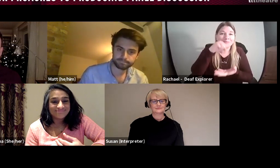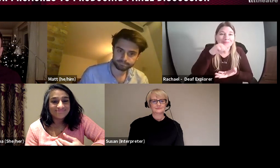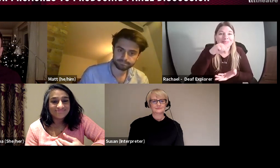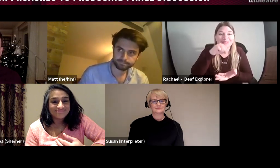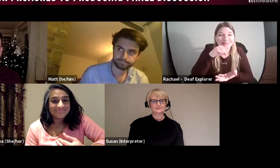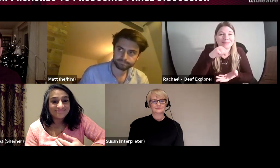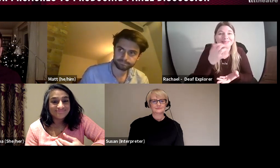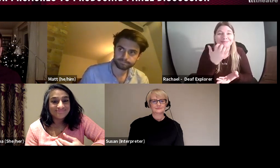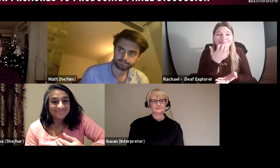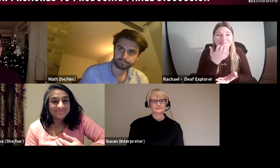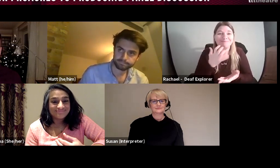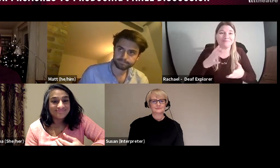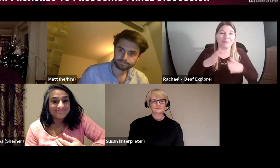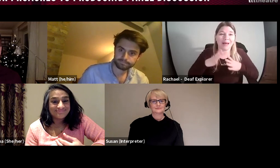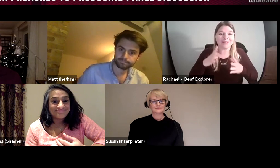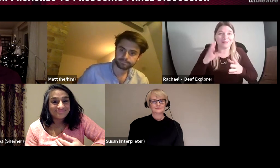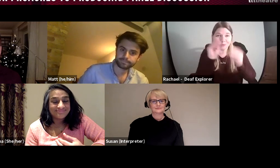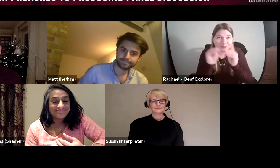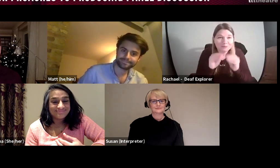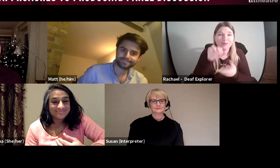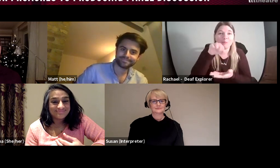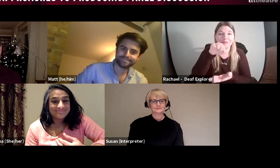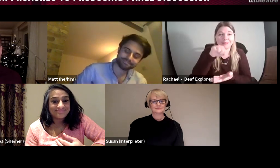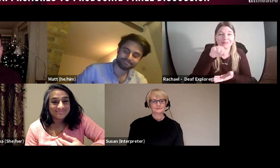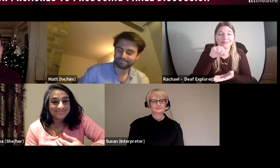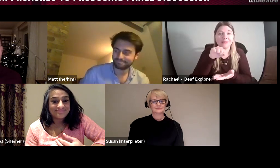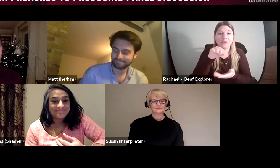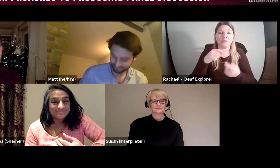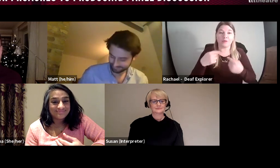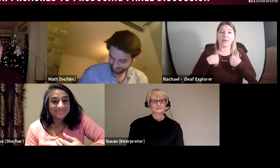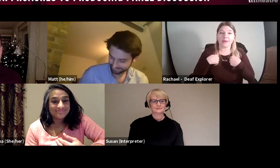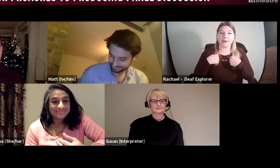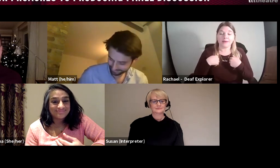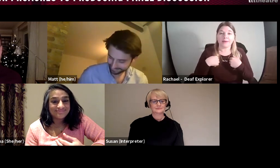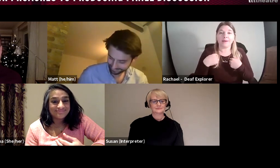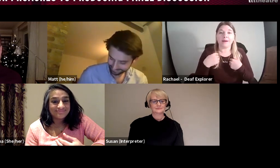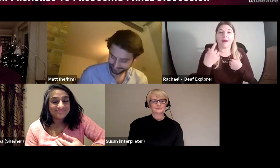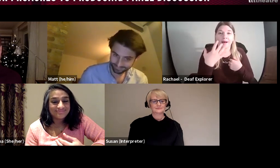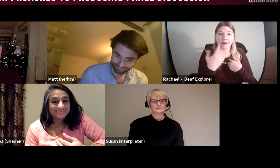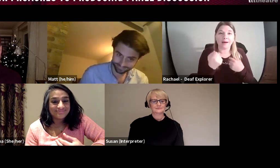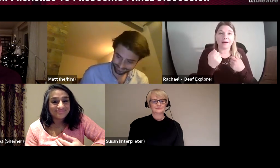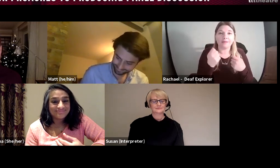You do have to be the budget person! You do have to be prepared to put that budget together.